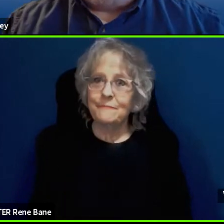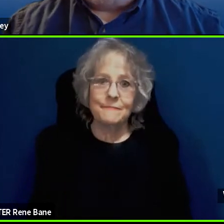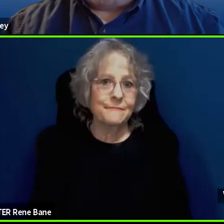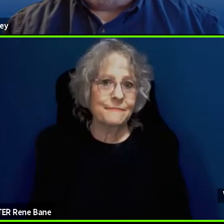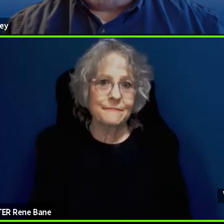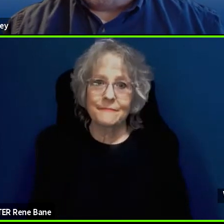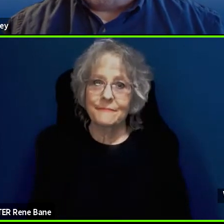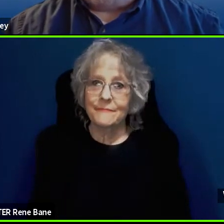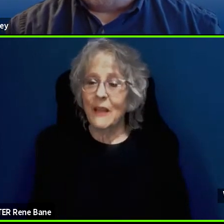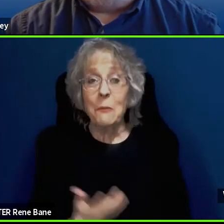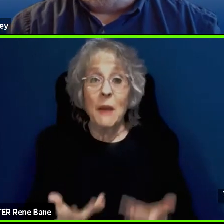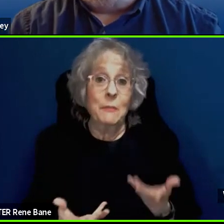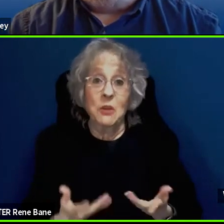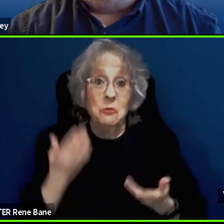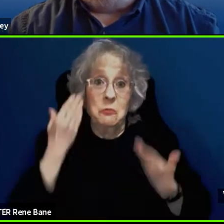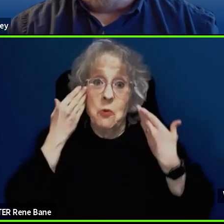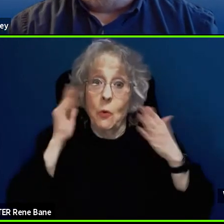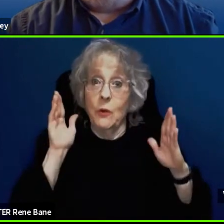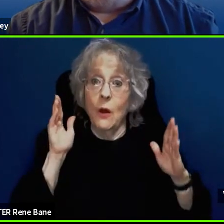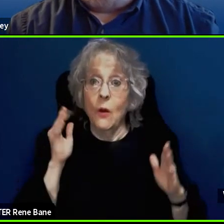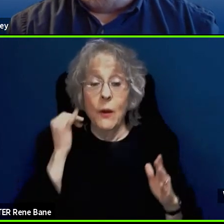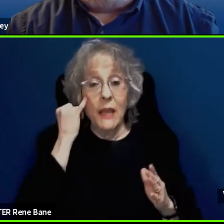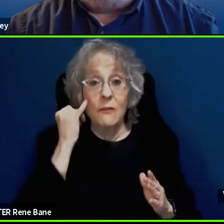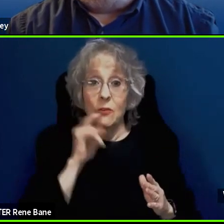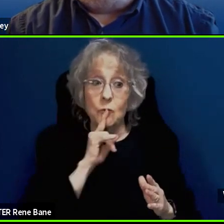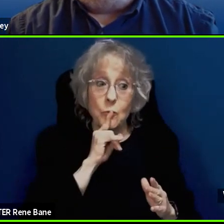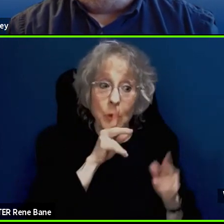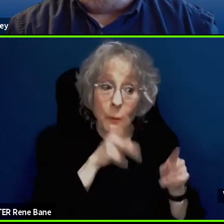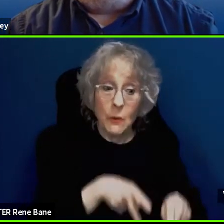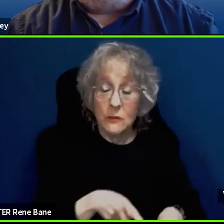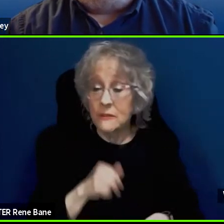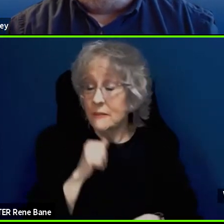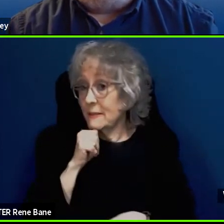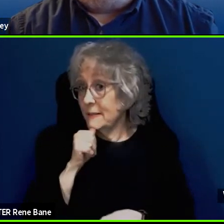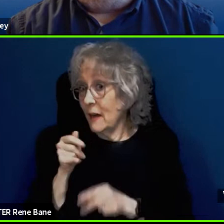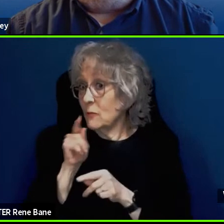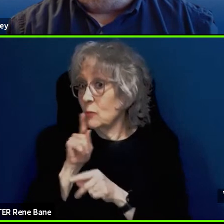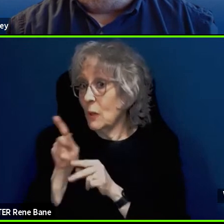distinguishable when you are and aren't talking to a human being and pretty soon even when you